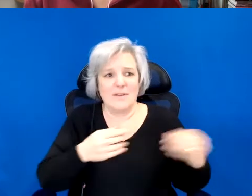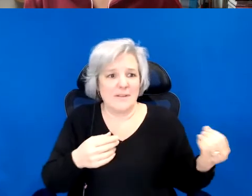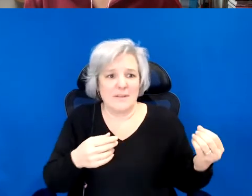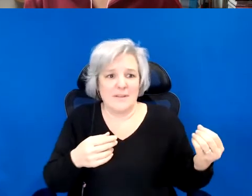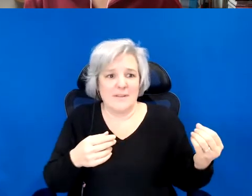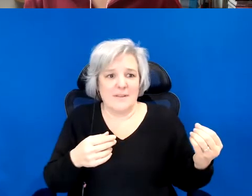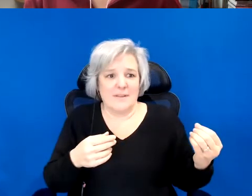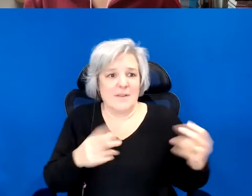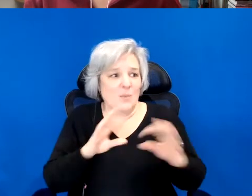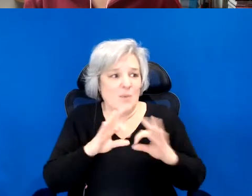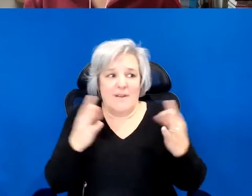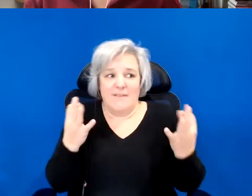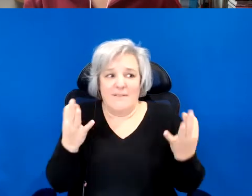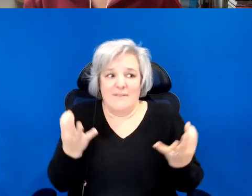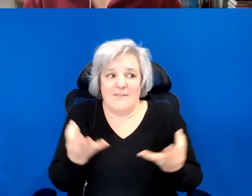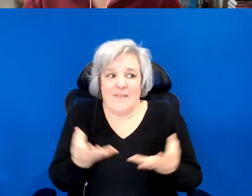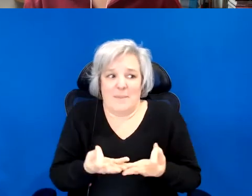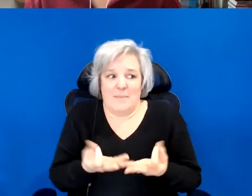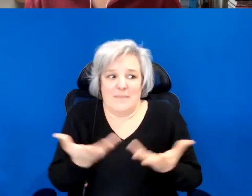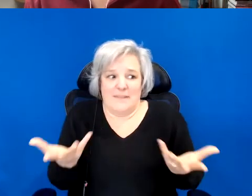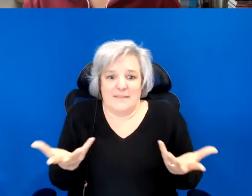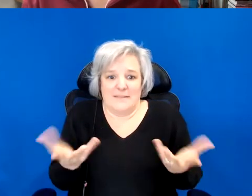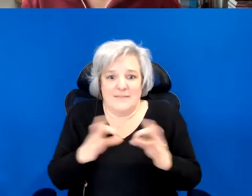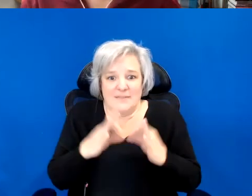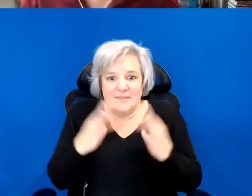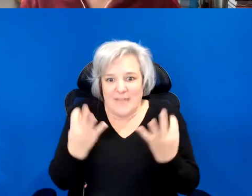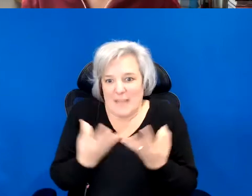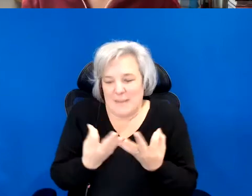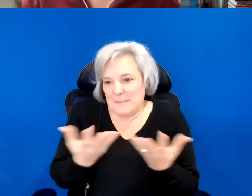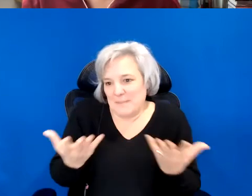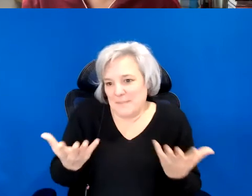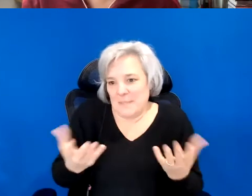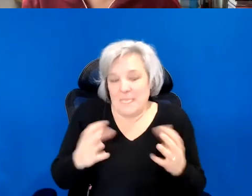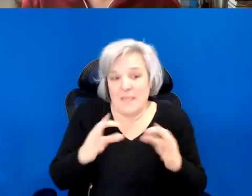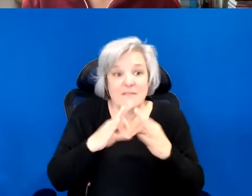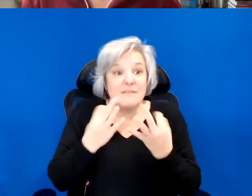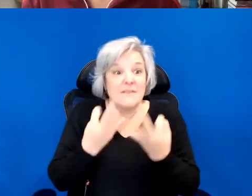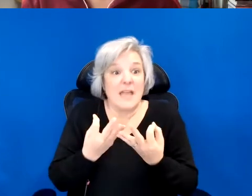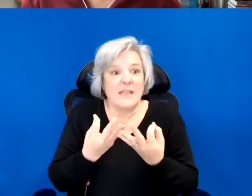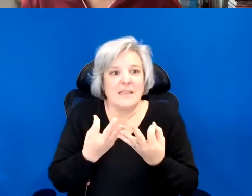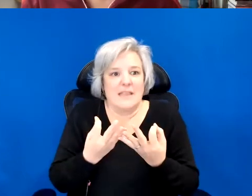And, we are family in a way that I have never known family.